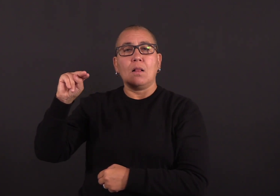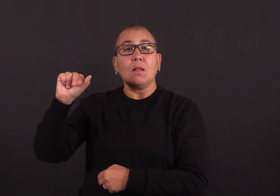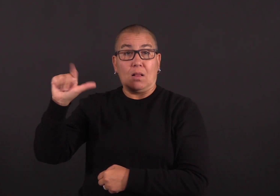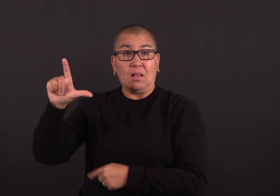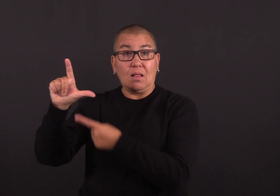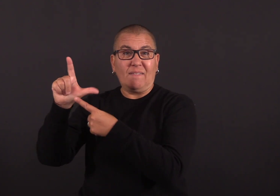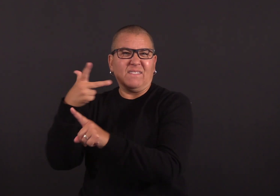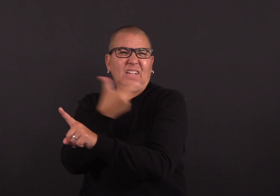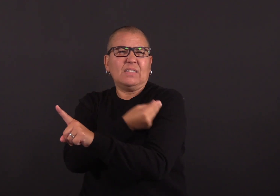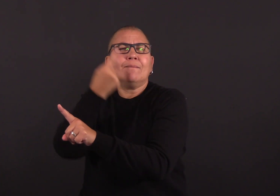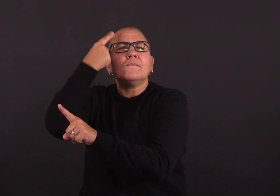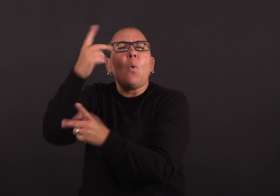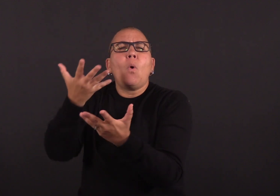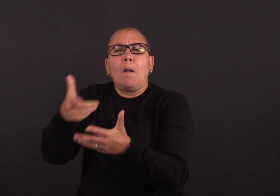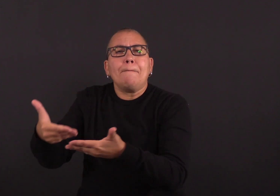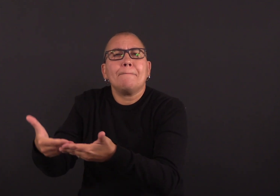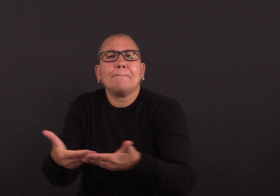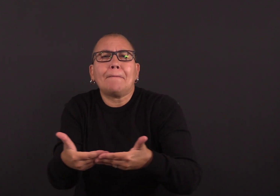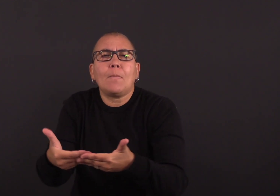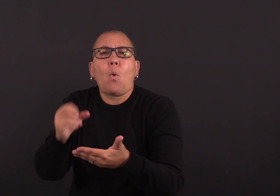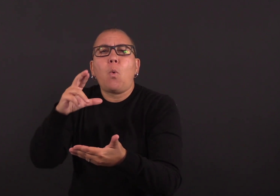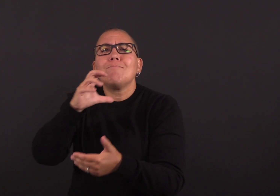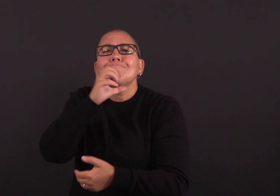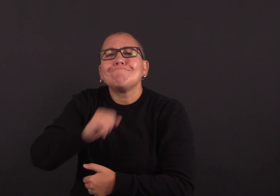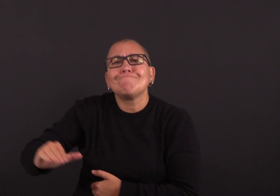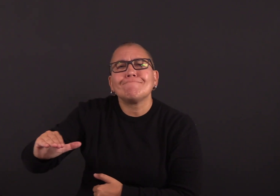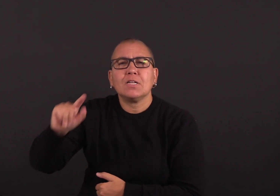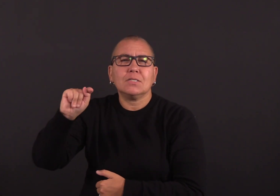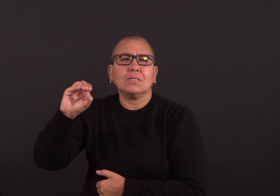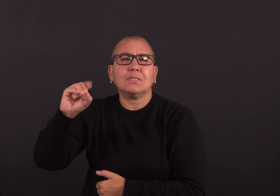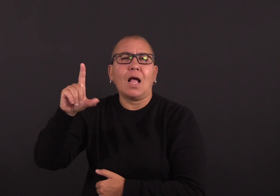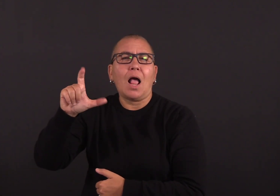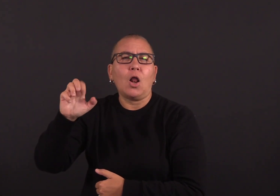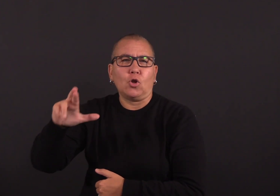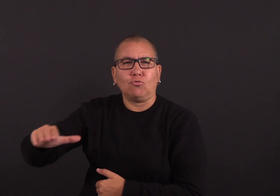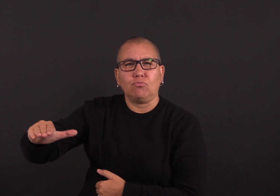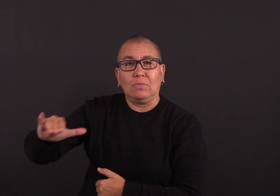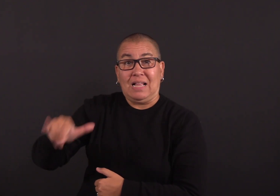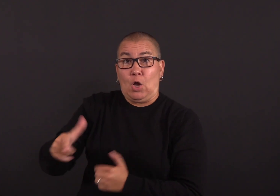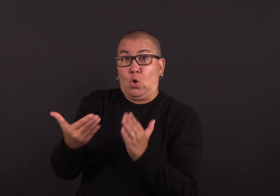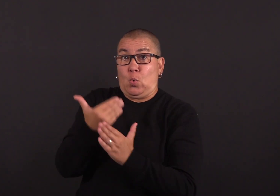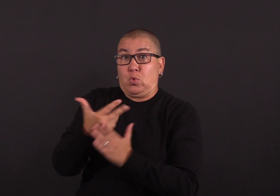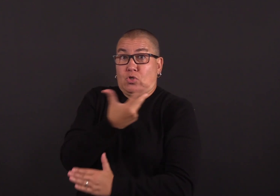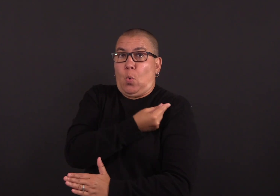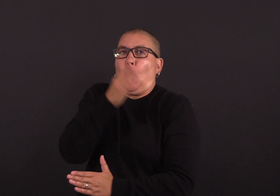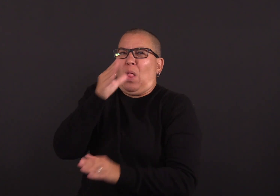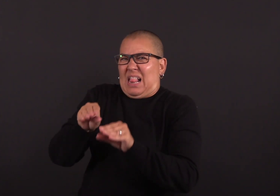fall should expect to have ample protection early in the new year—the shots take about